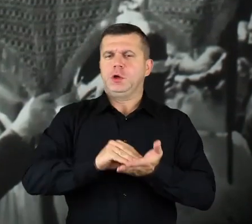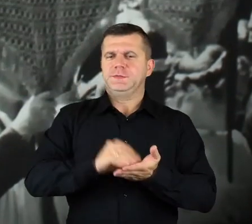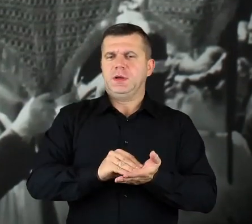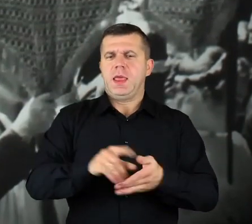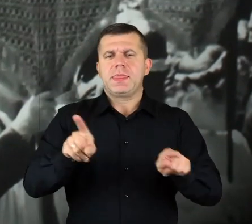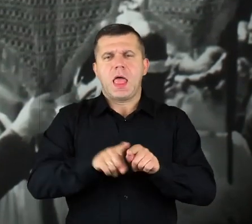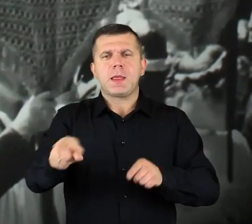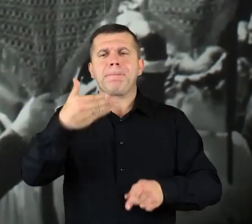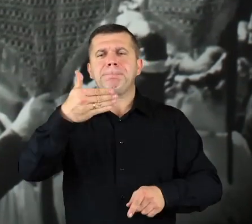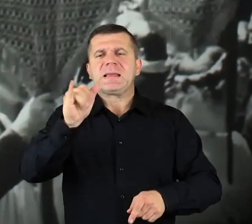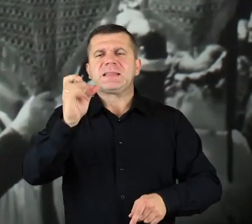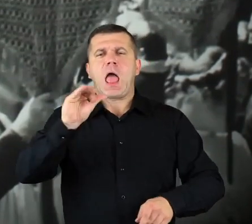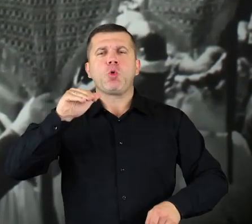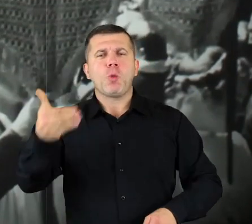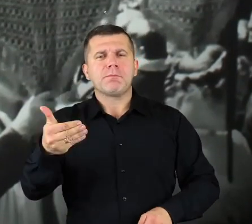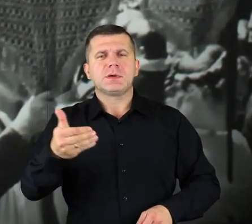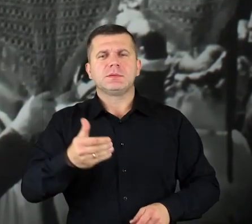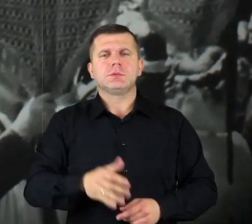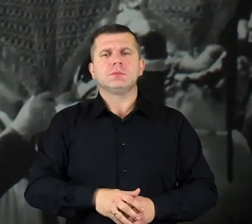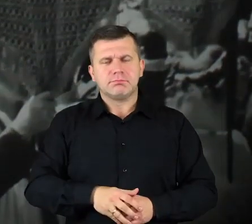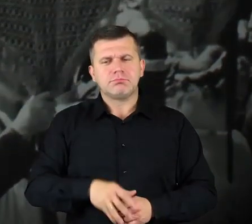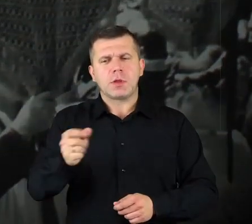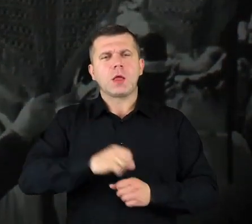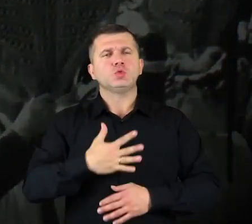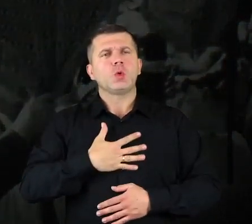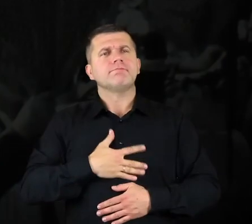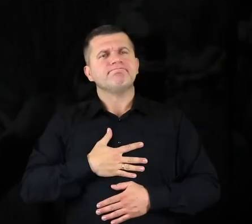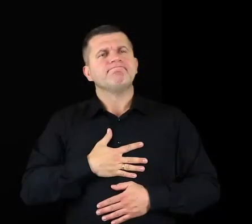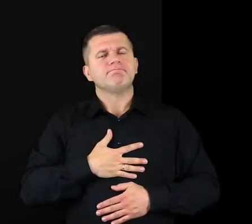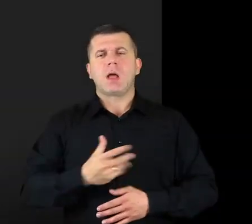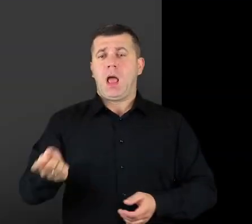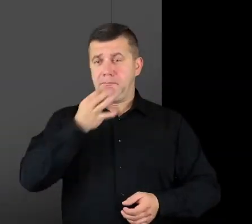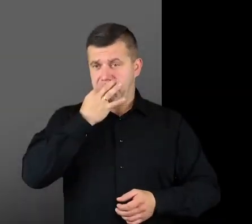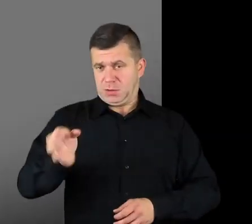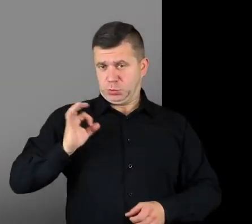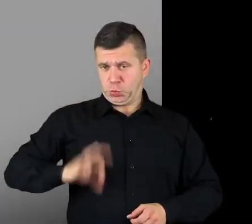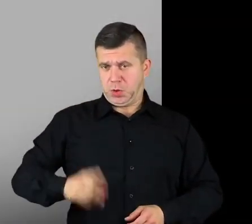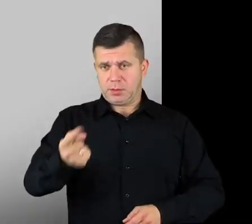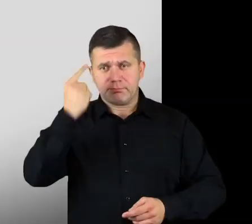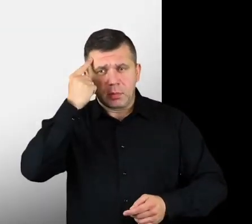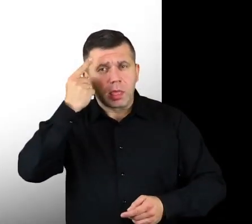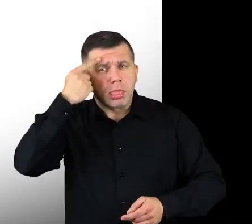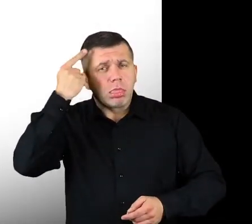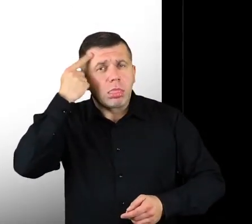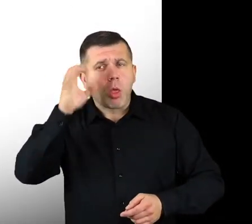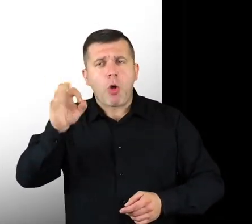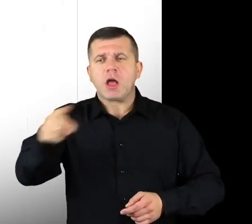Well, but it’s also religious, it always relates to some spiritual experience. And your daughter, doesn’t she miss Czerwińsk? A lot!